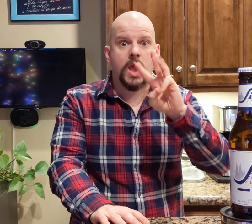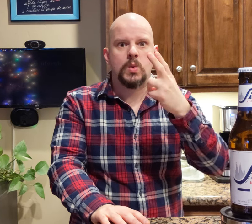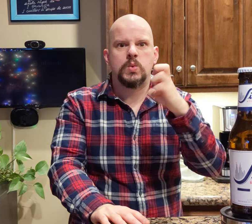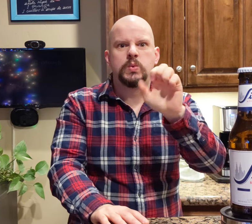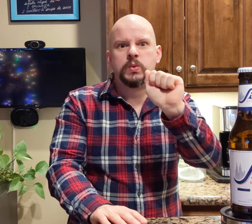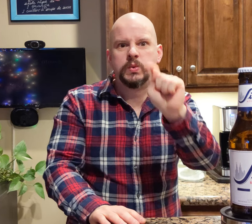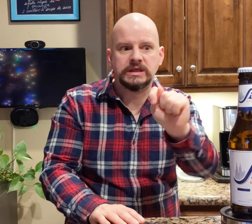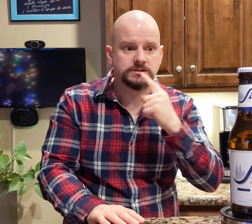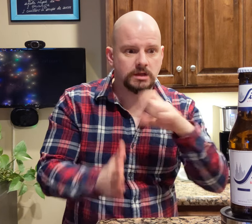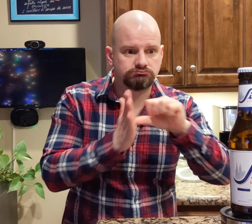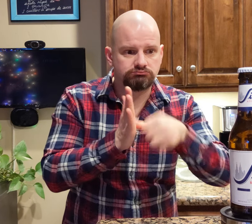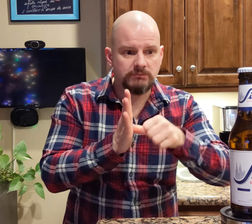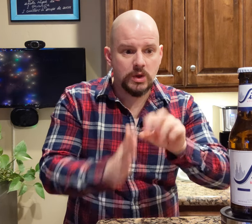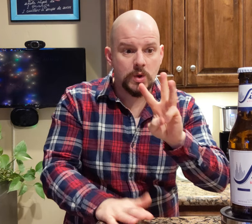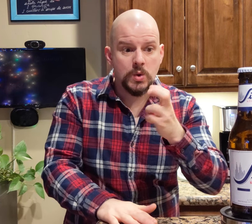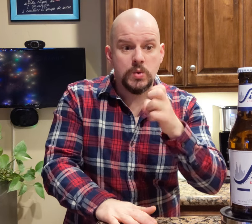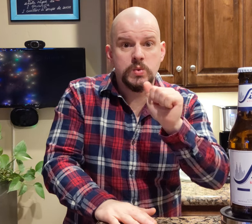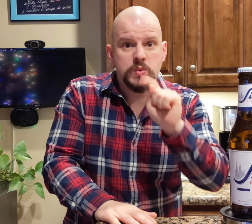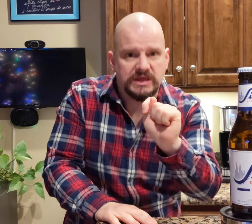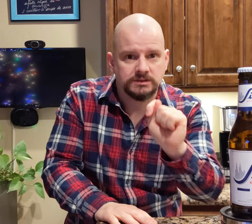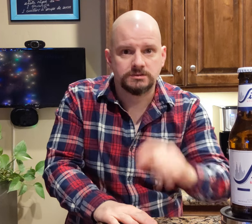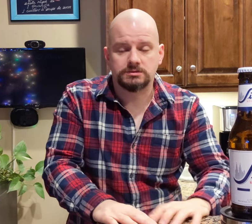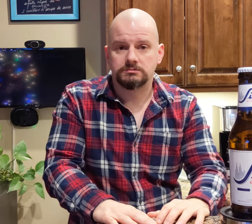and wheat. It emphasizes "wheat".